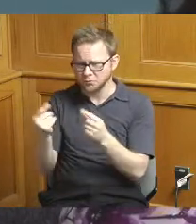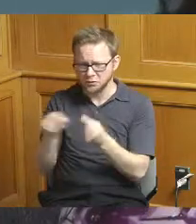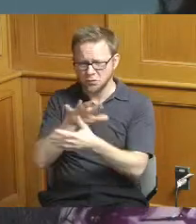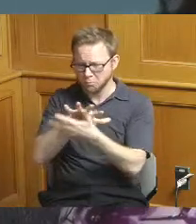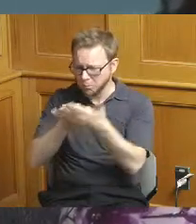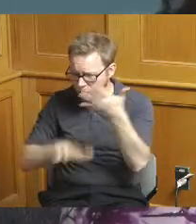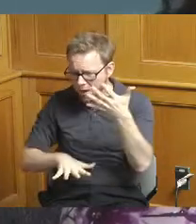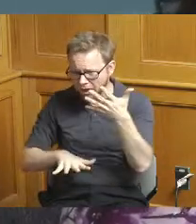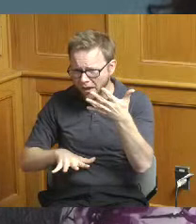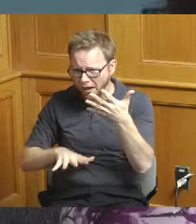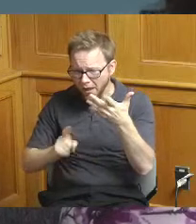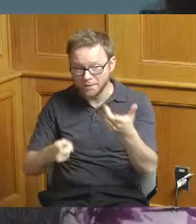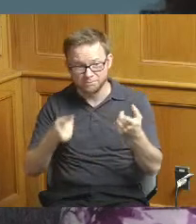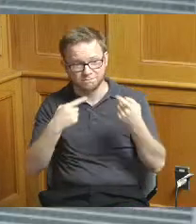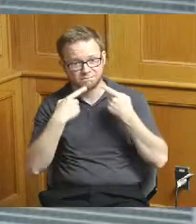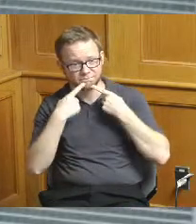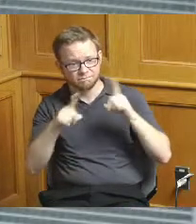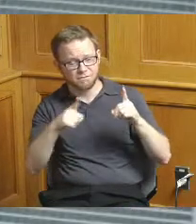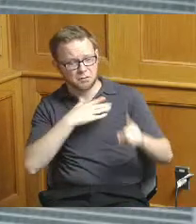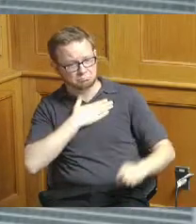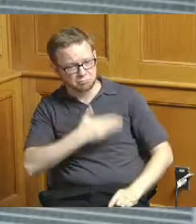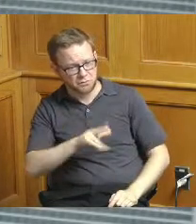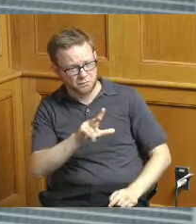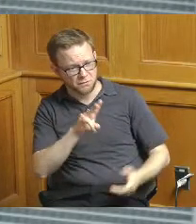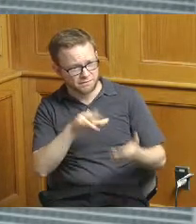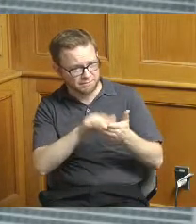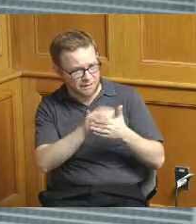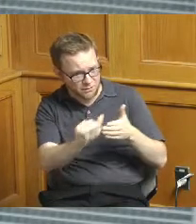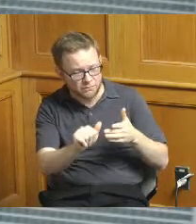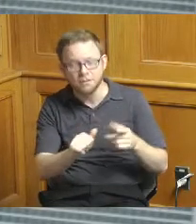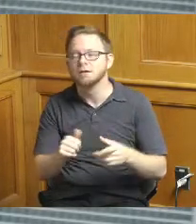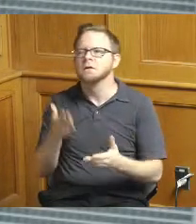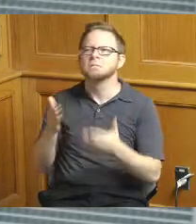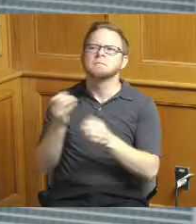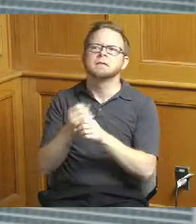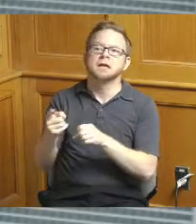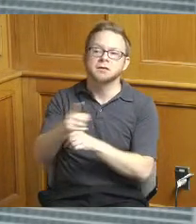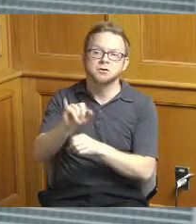maybe maybe next year if the requests come in without a dollar amount associated with them